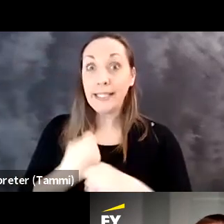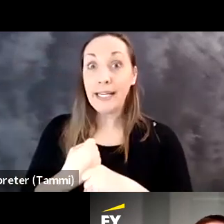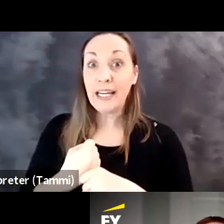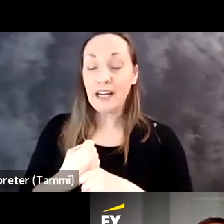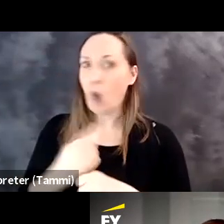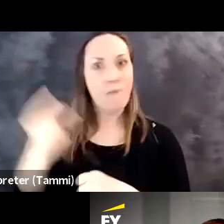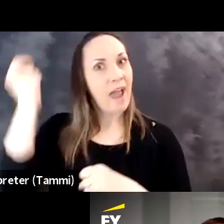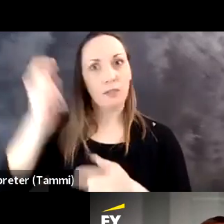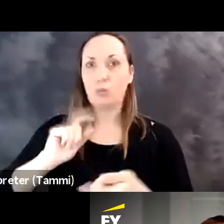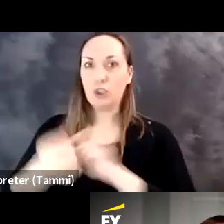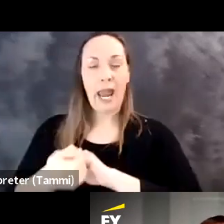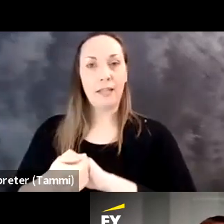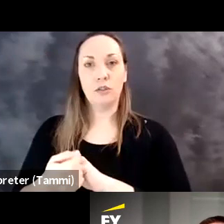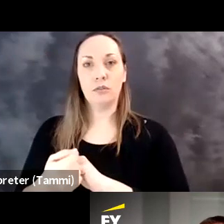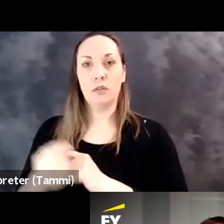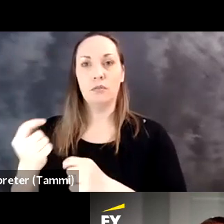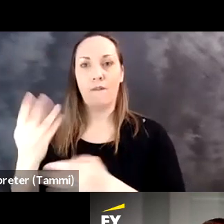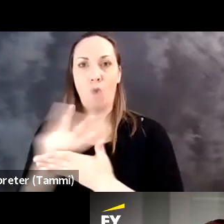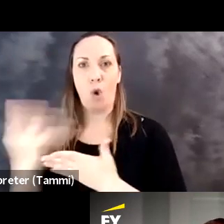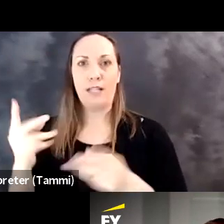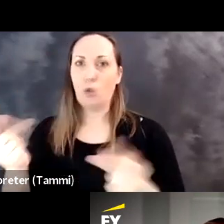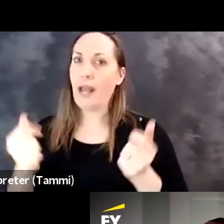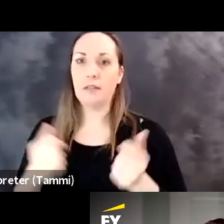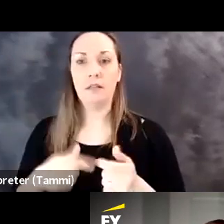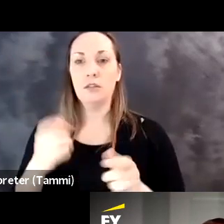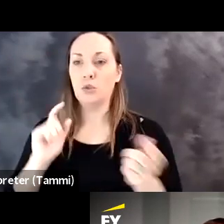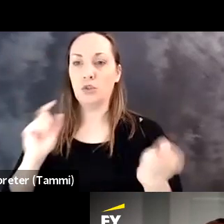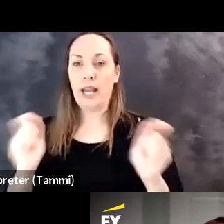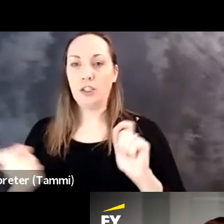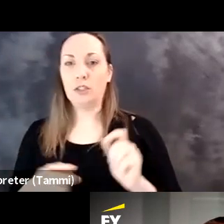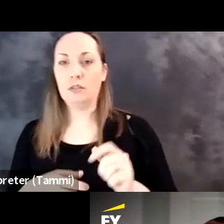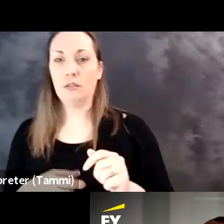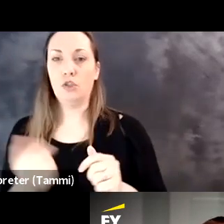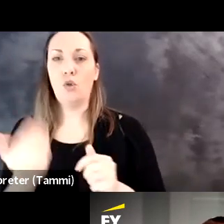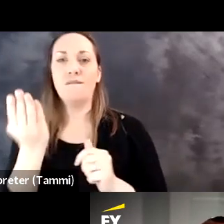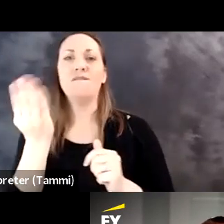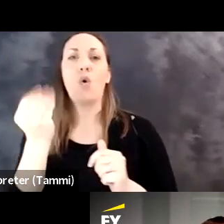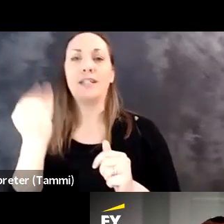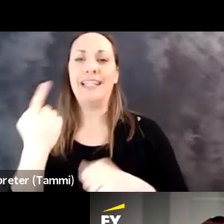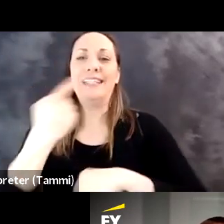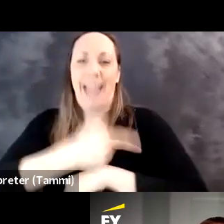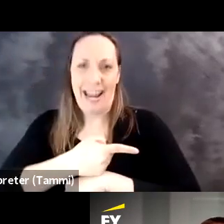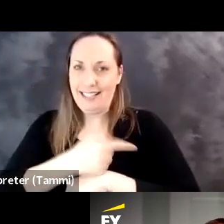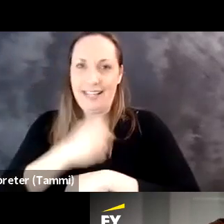to 14. Two weeks we went global to bring Teams to everybody as of course everybody